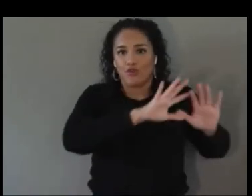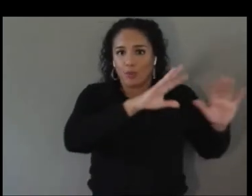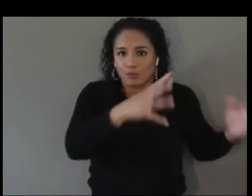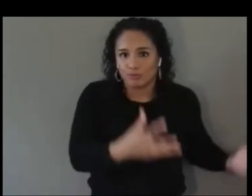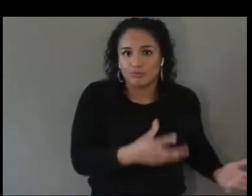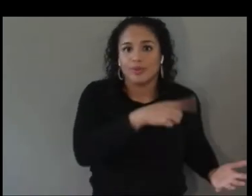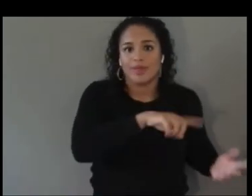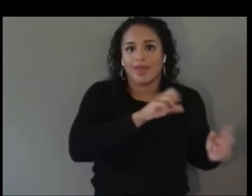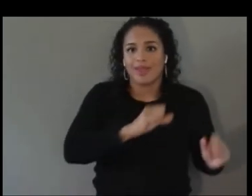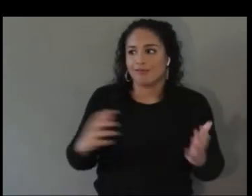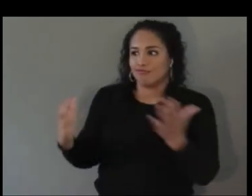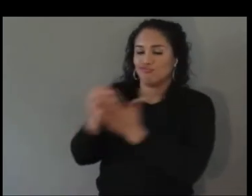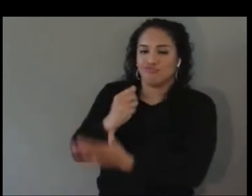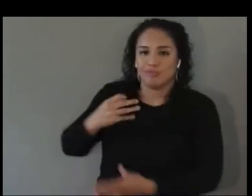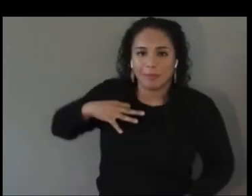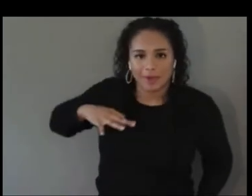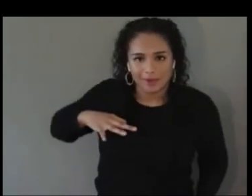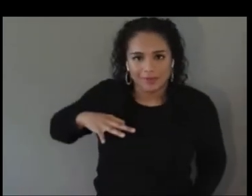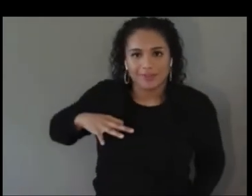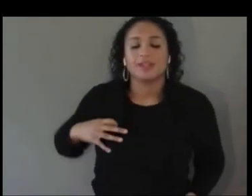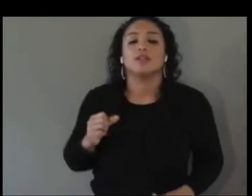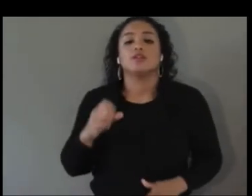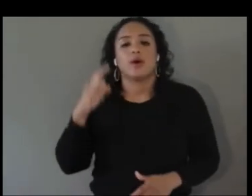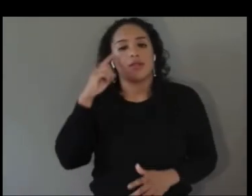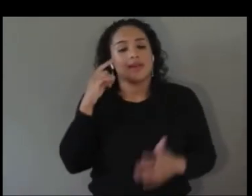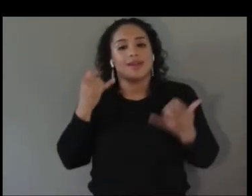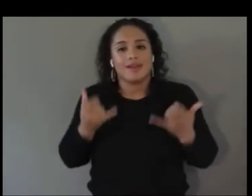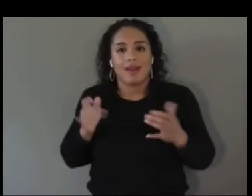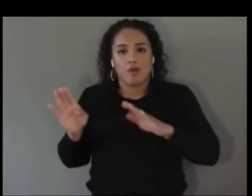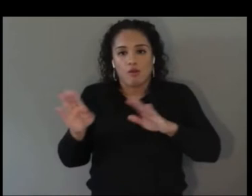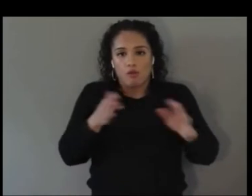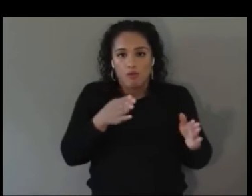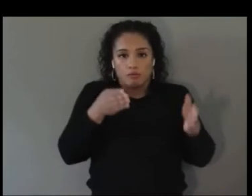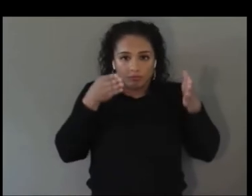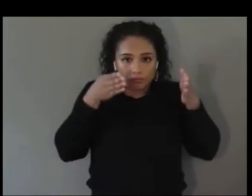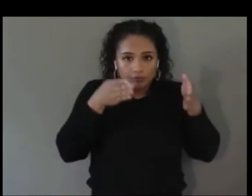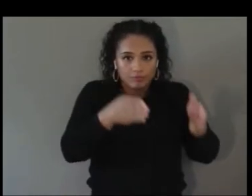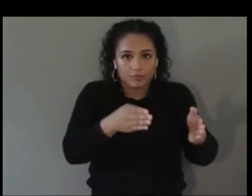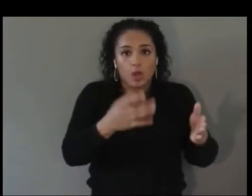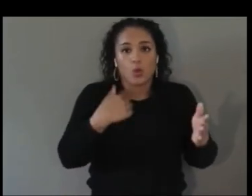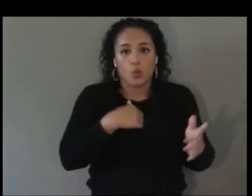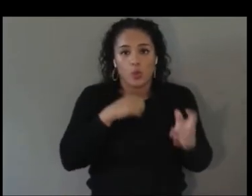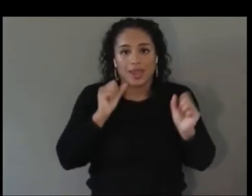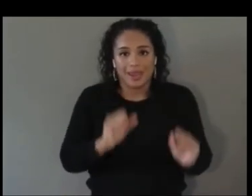towards a more sensor based experience. That's super interesting. And